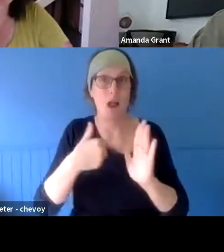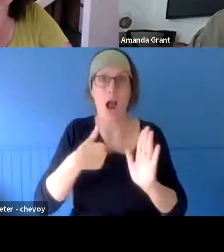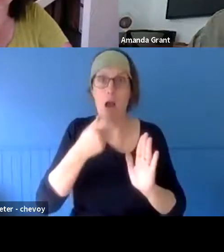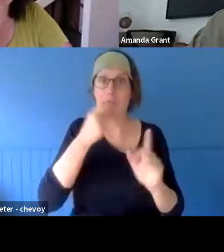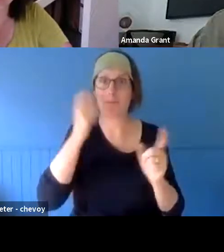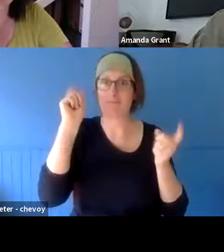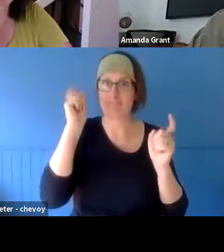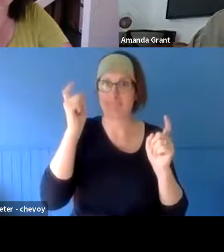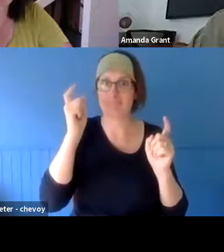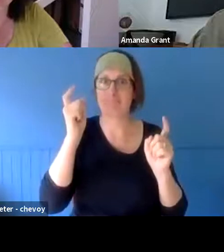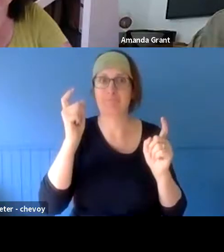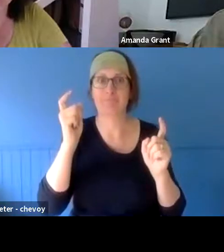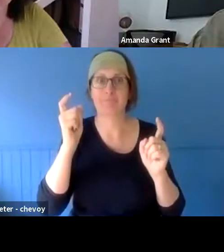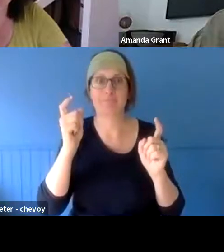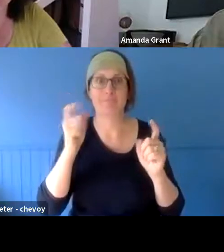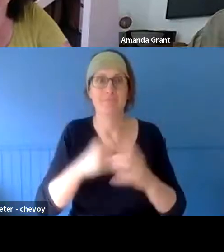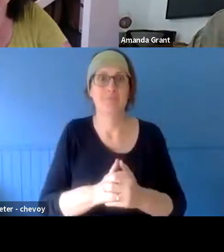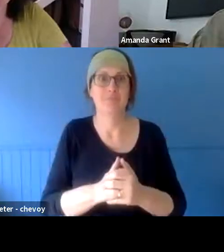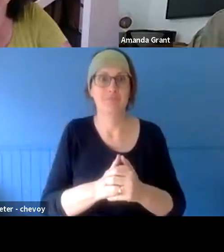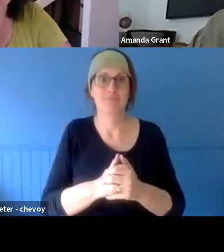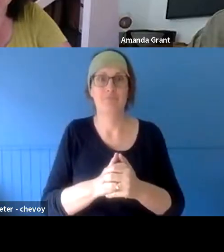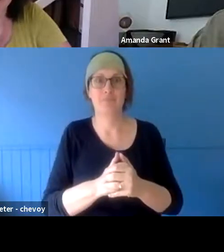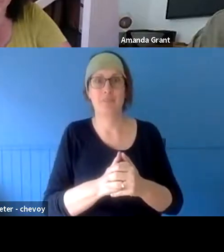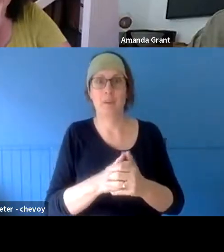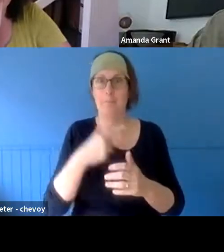the thing to do." I was anxious because they have a little candle in